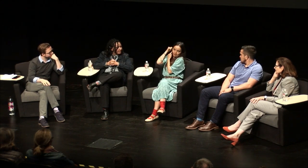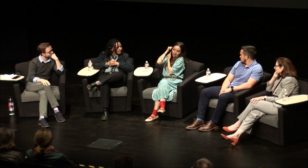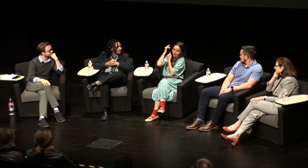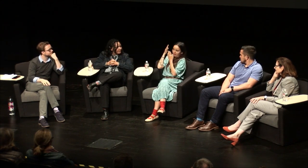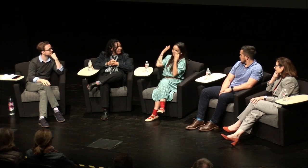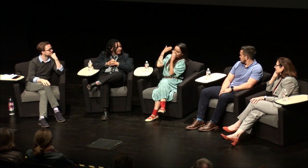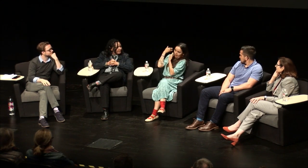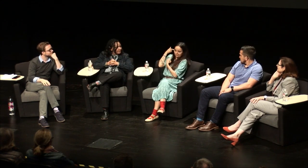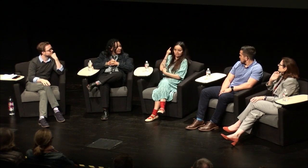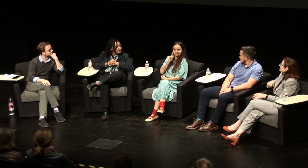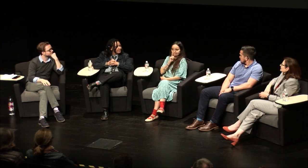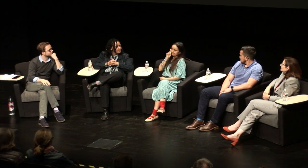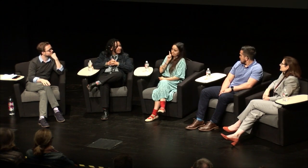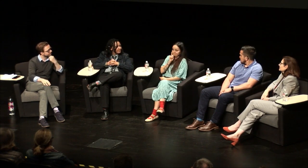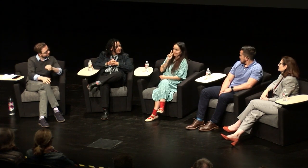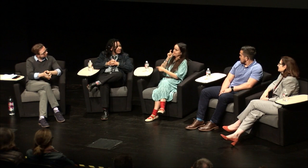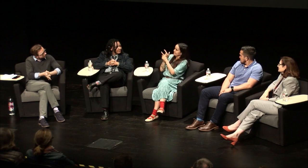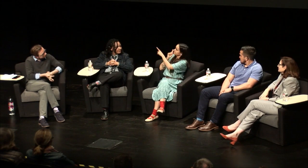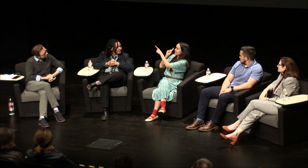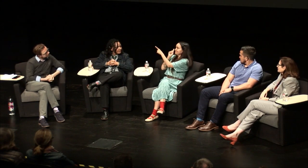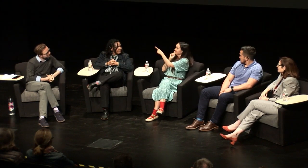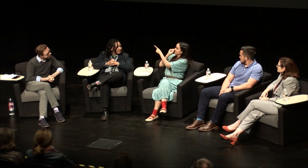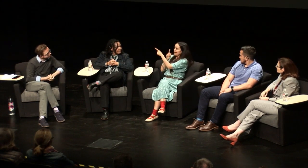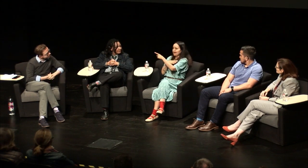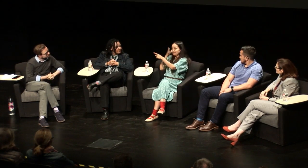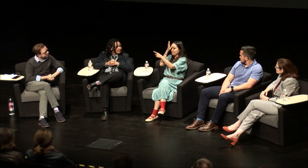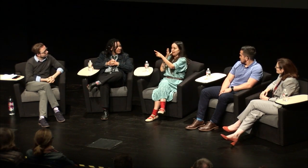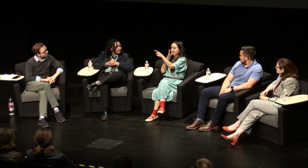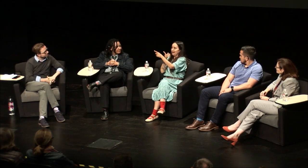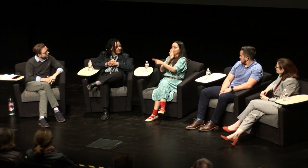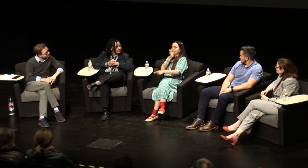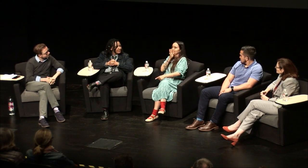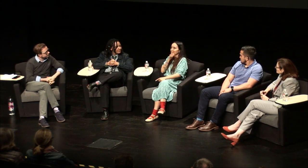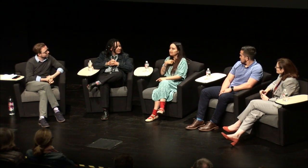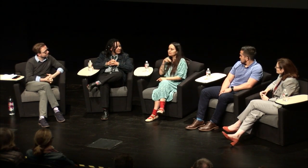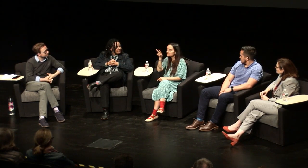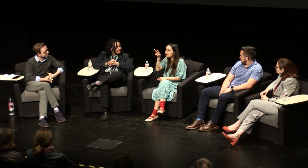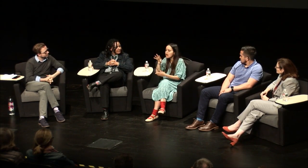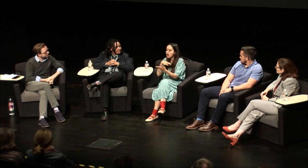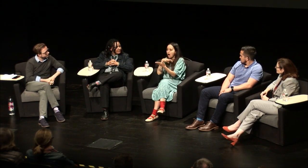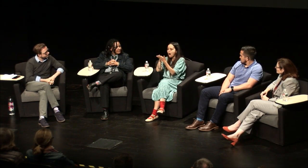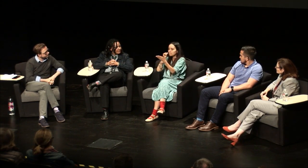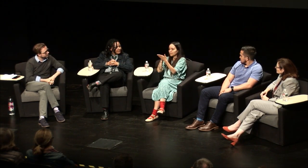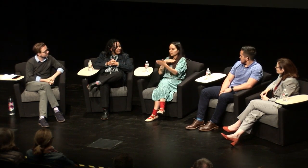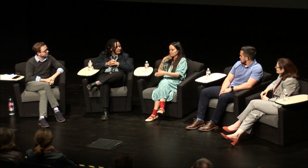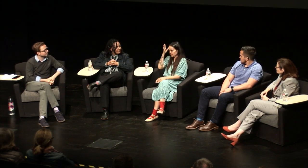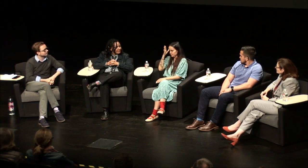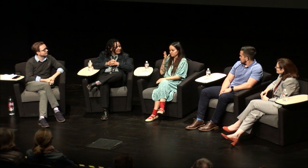a hearing person I grew up deaf and people have always focused on my you know my ears the fact that I'm deaf and then my parents would talk to me and